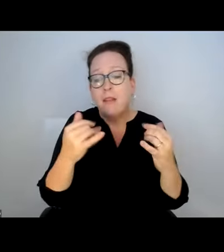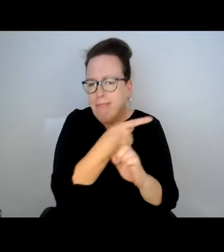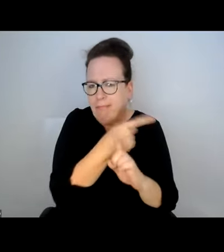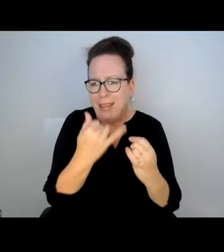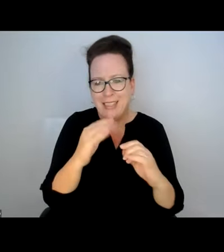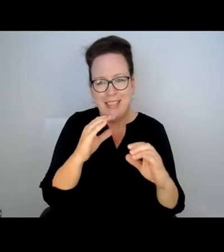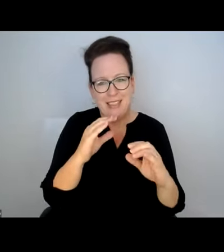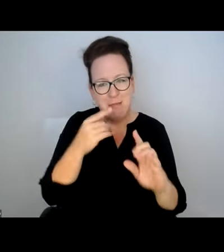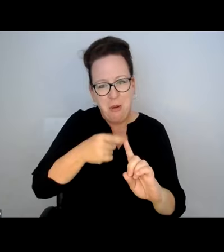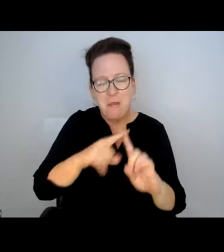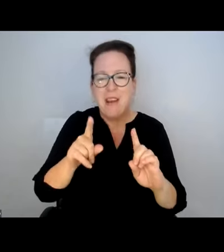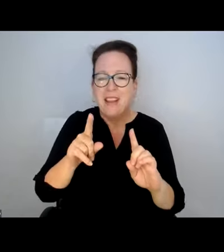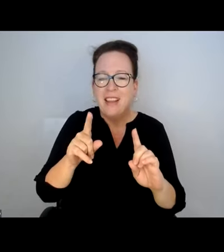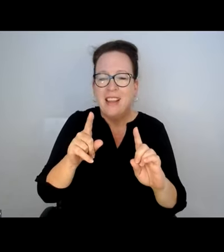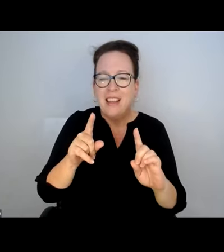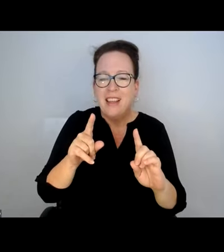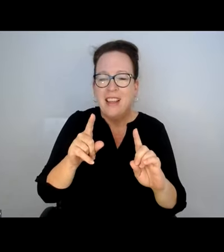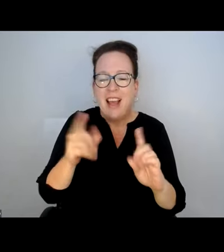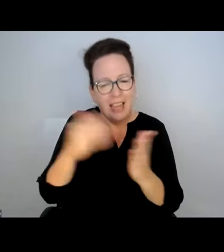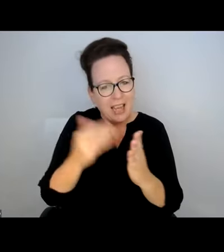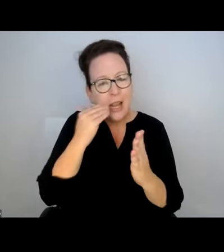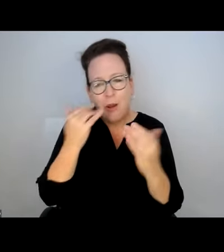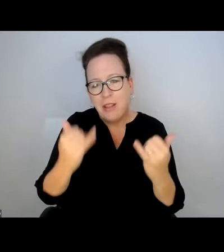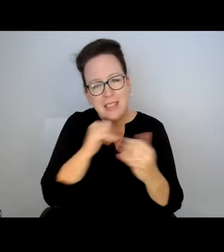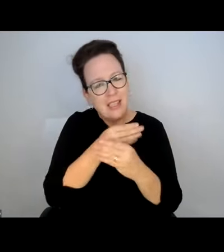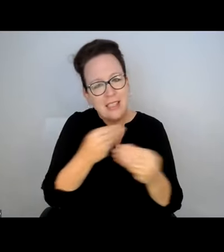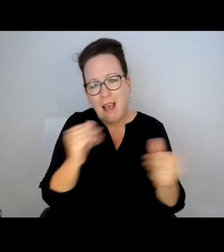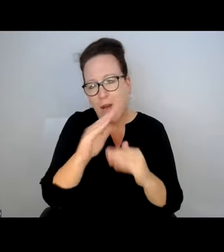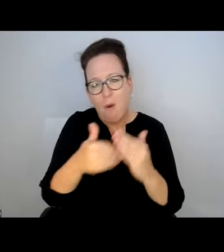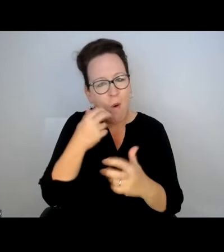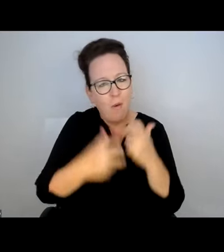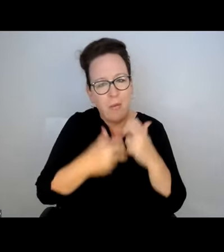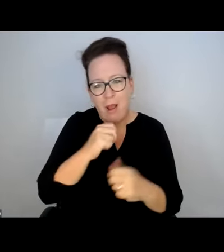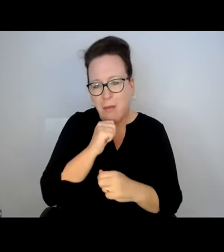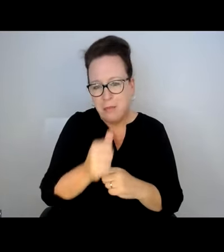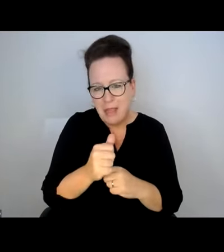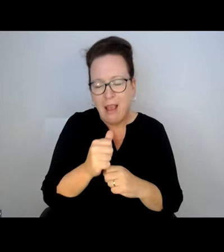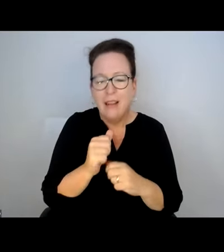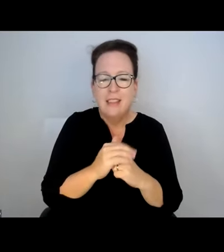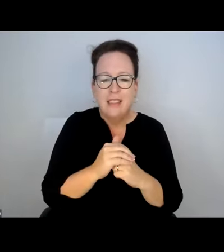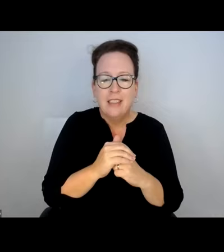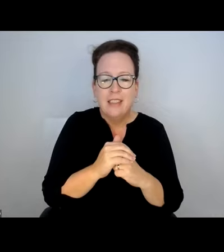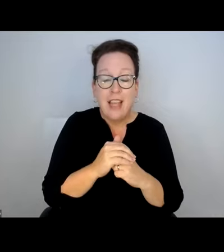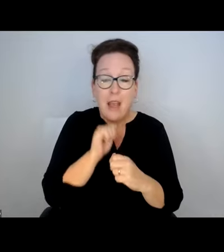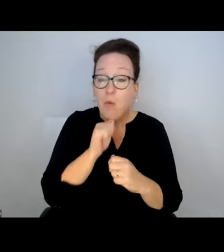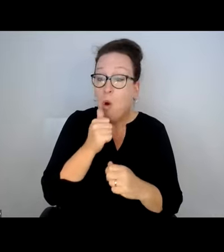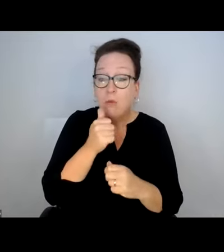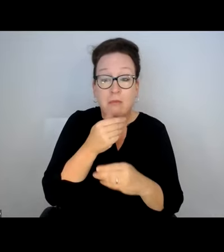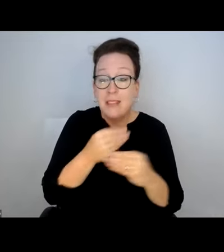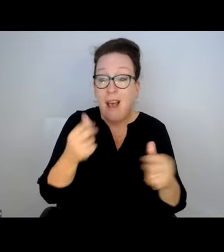OTHERWISE NOT OPEN BATHROOMS. NOTHING TO REPORT ON THAT PARTICULAR EFFORT.